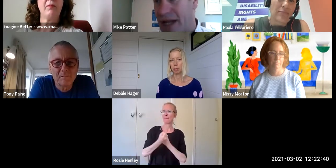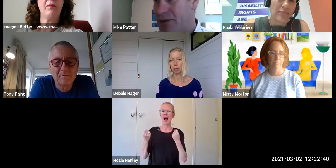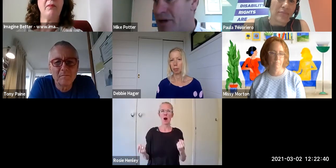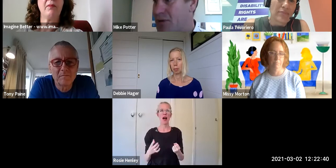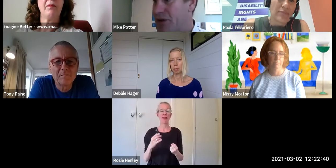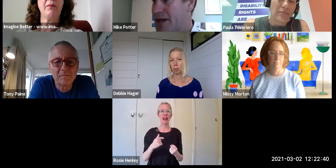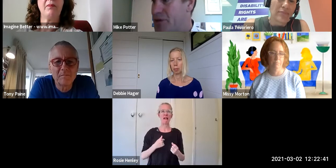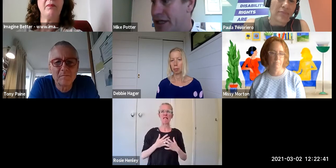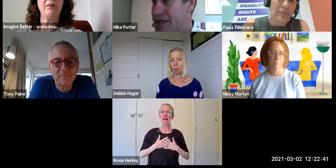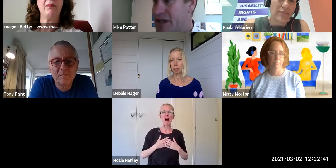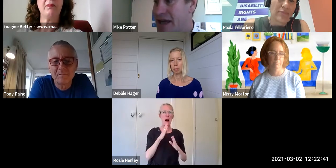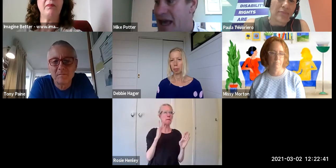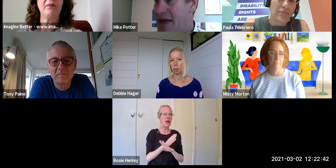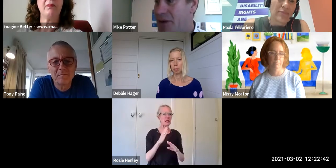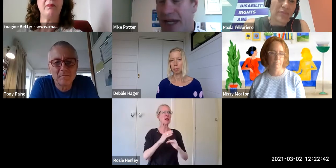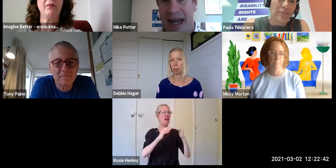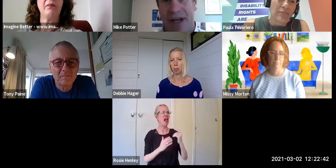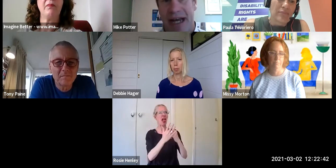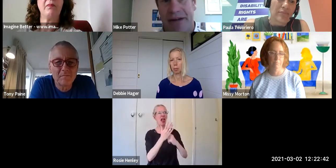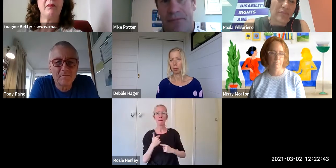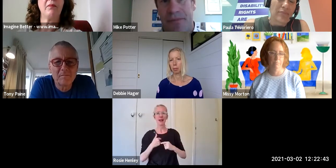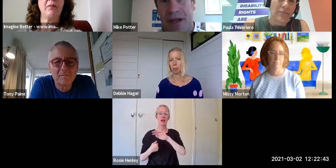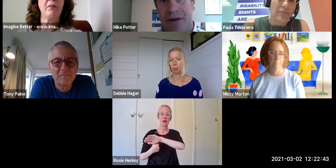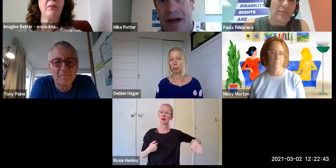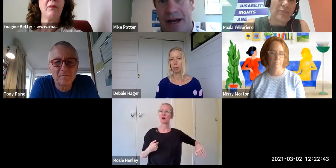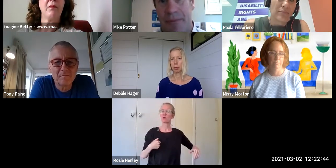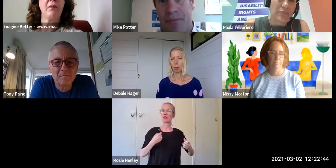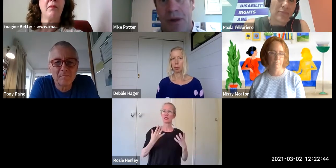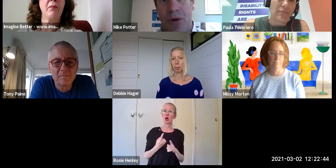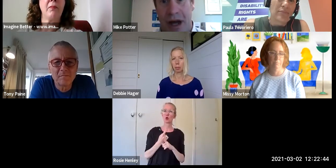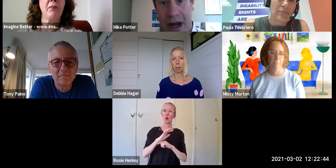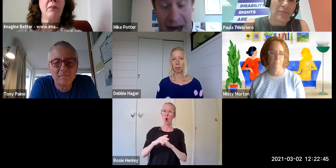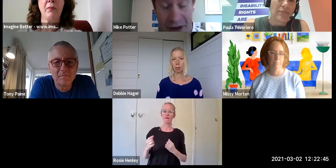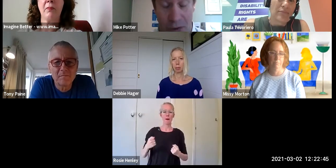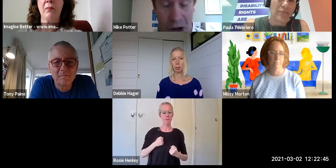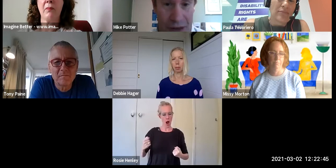and have value within our communities and that we can advocate a part of our role.